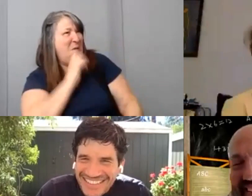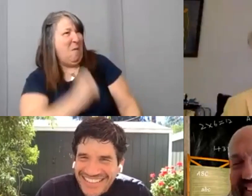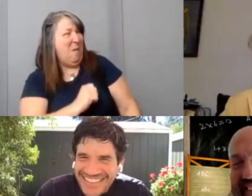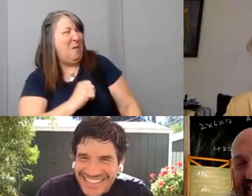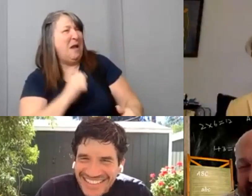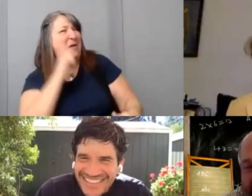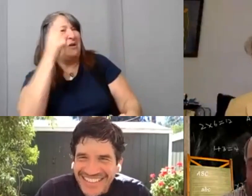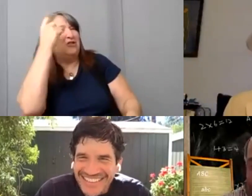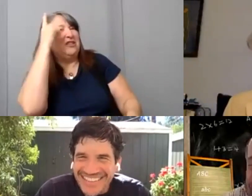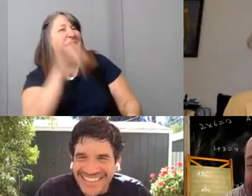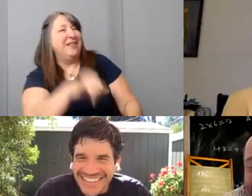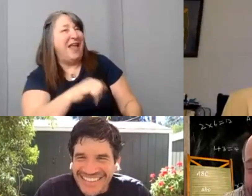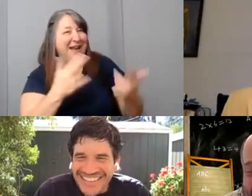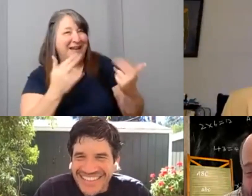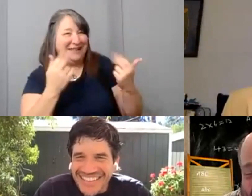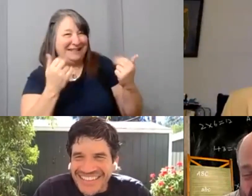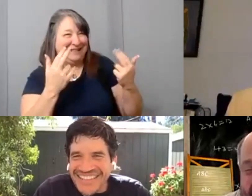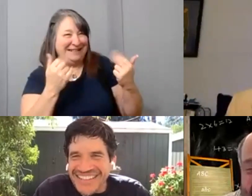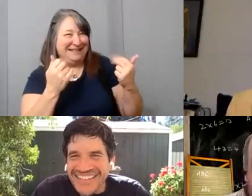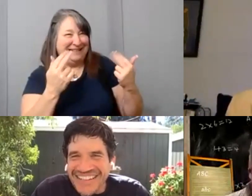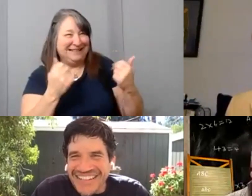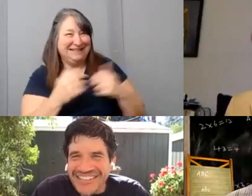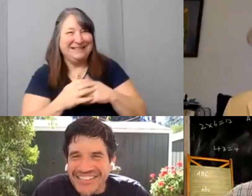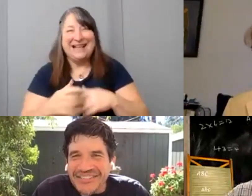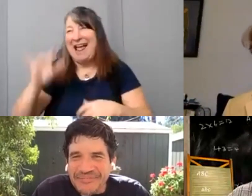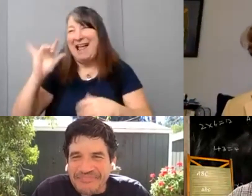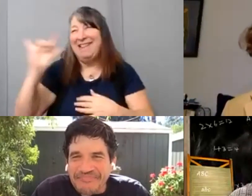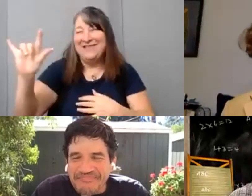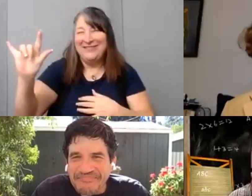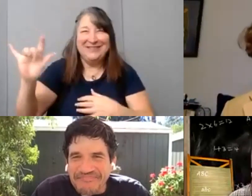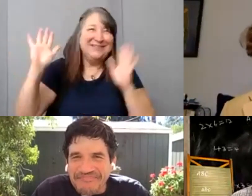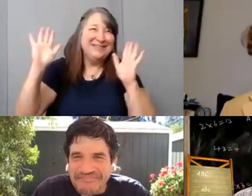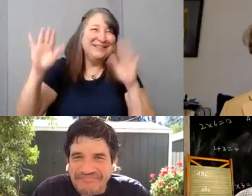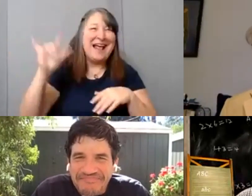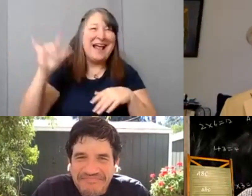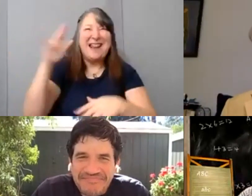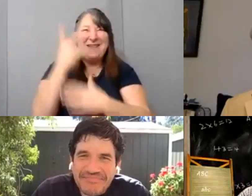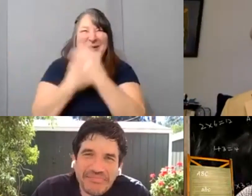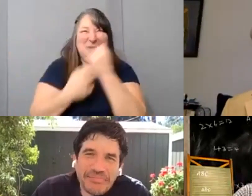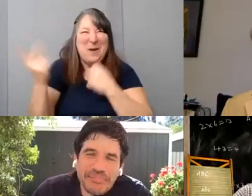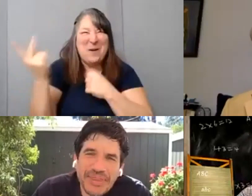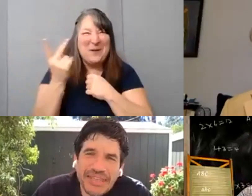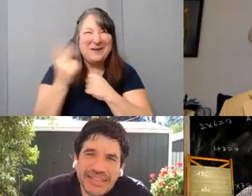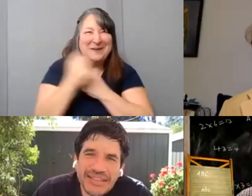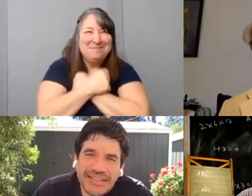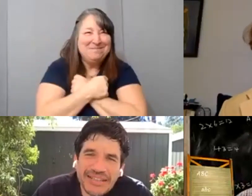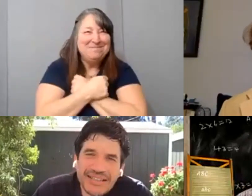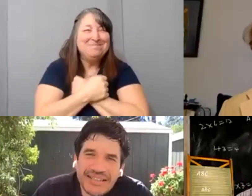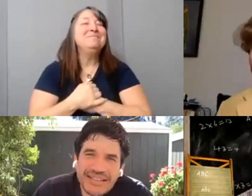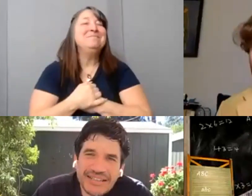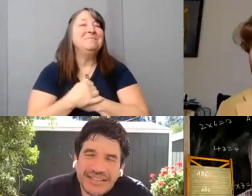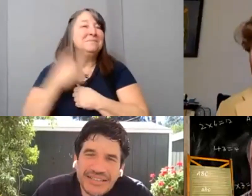[Nic] I love you. I love the both of you guys. So you know and and before we get to the